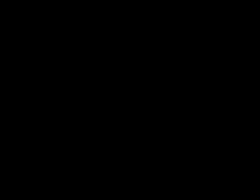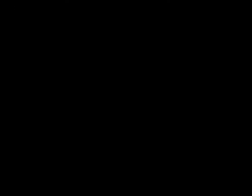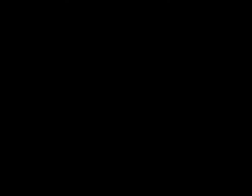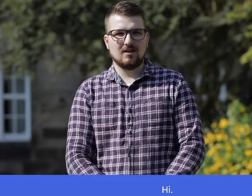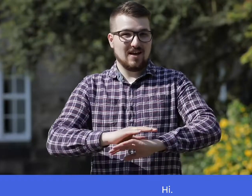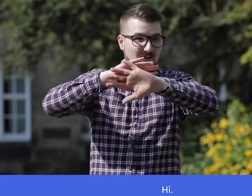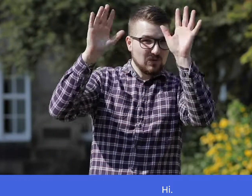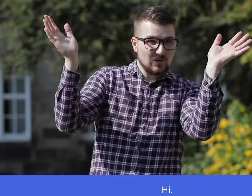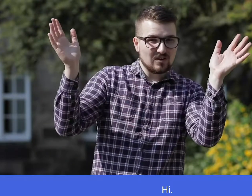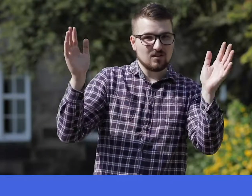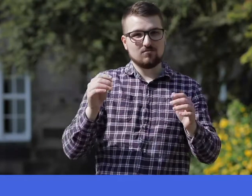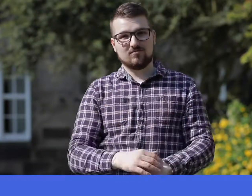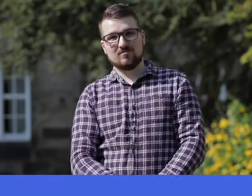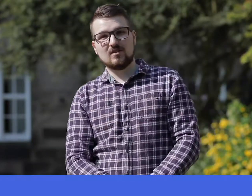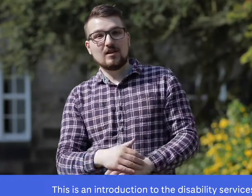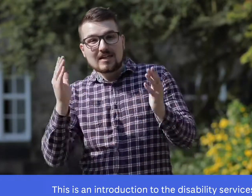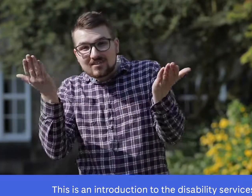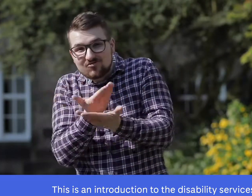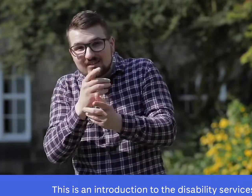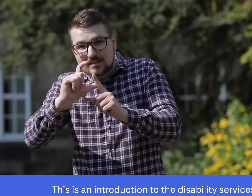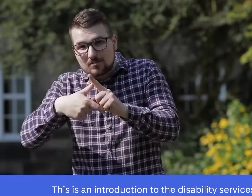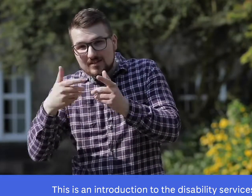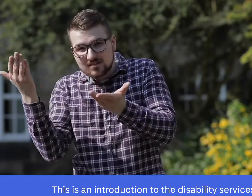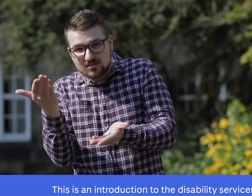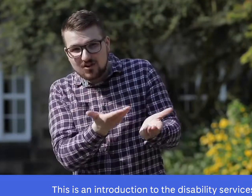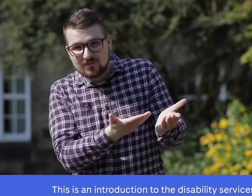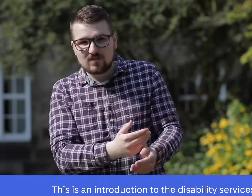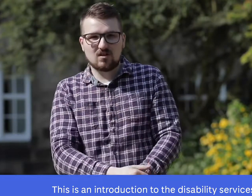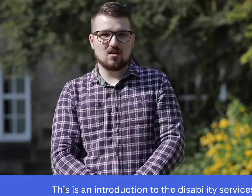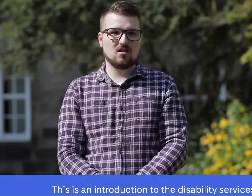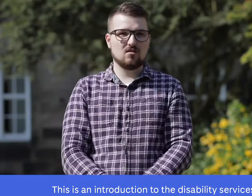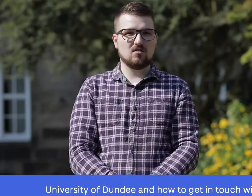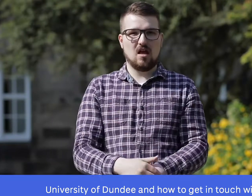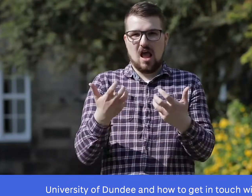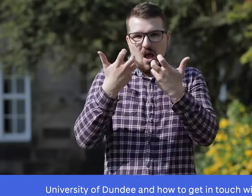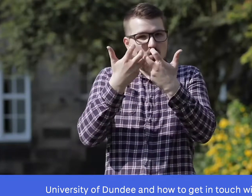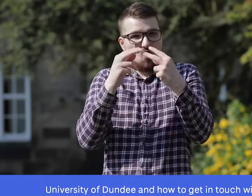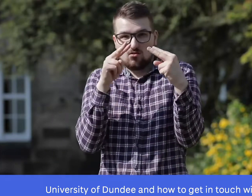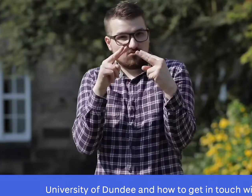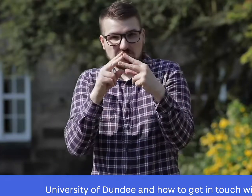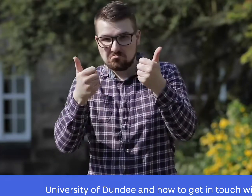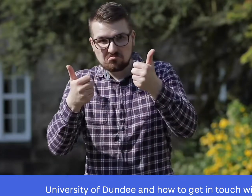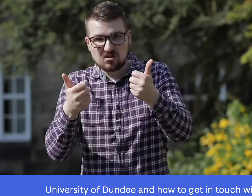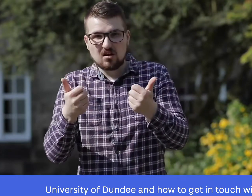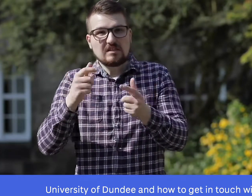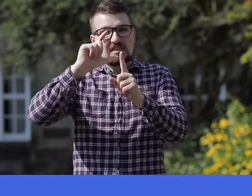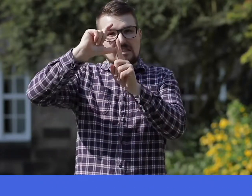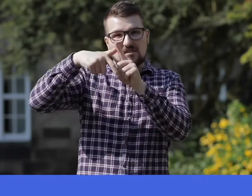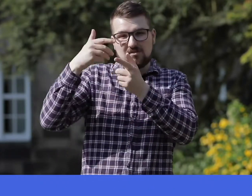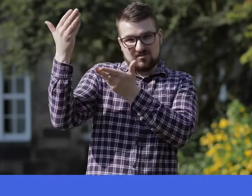Hi This is an introduction to the Disability Services at the University of Dundee and how to get in touch with them